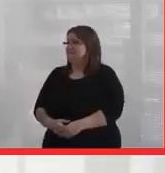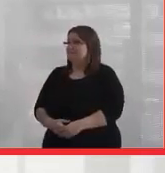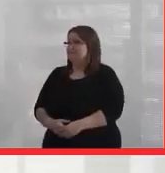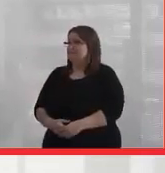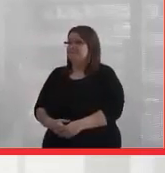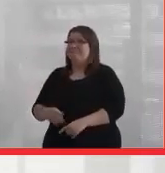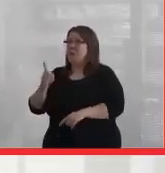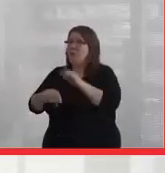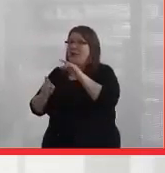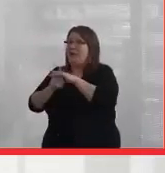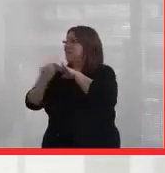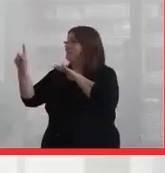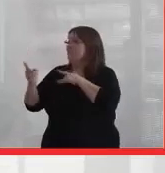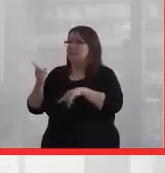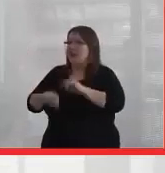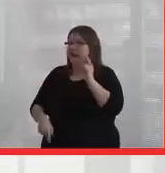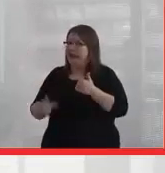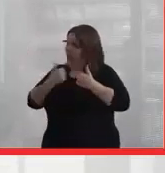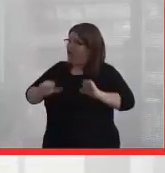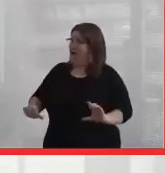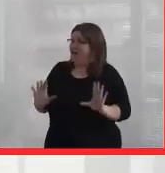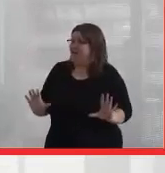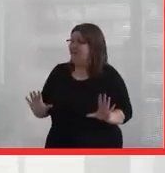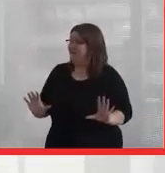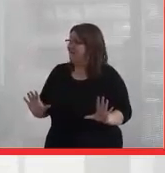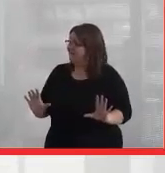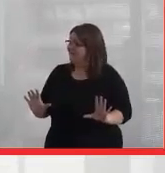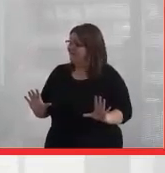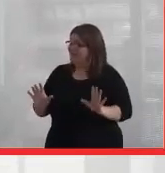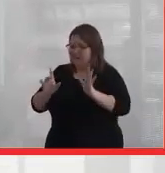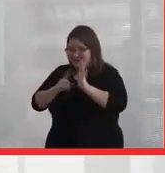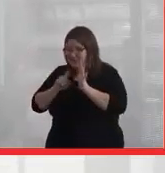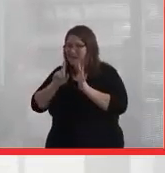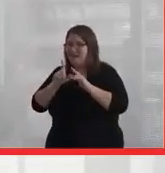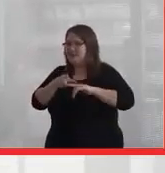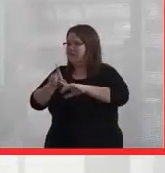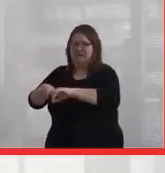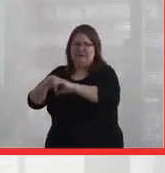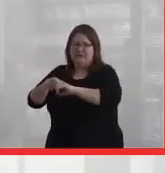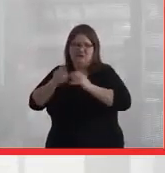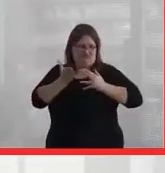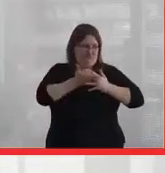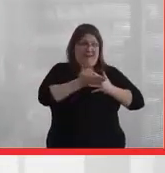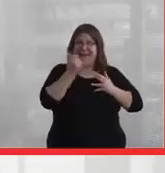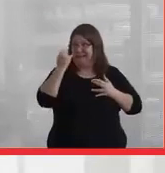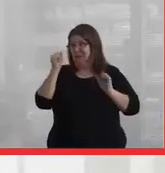We can't get away from it. I still try sometimes to take a break. You need to take a break.